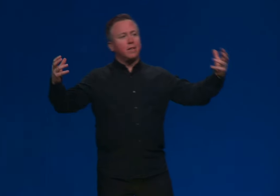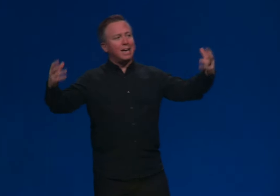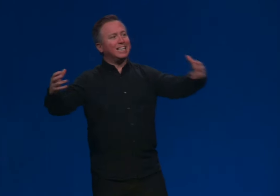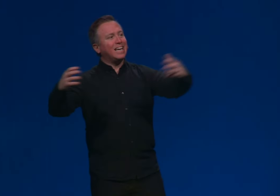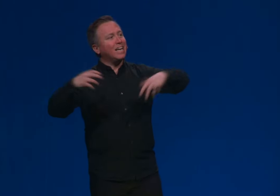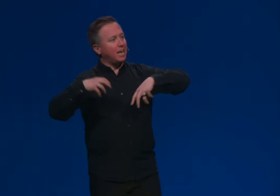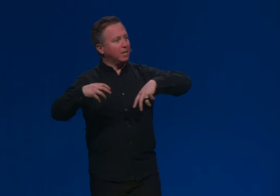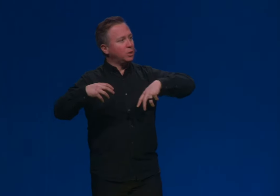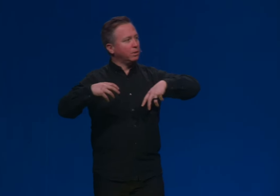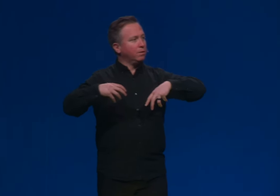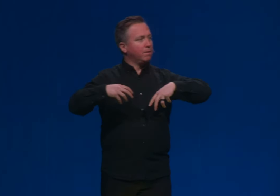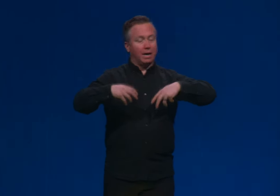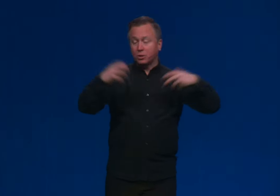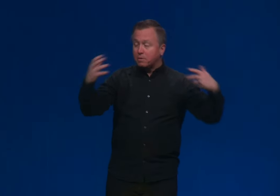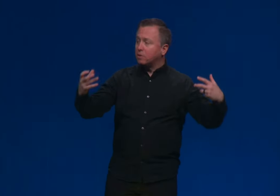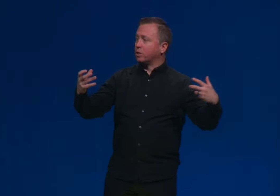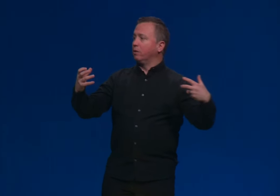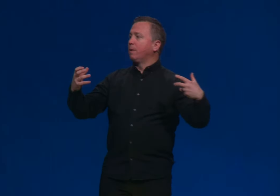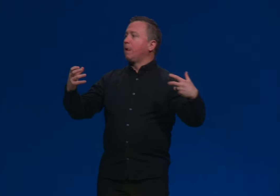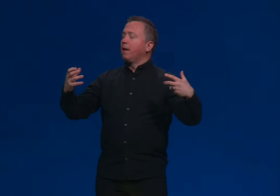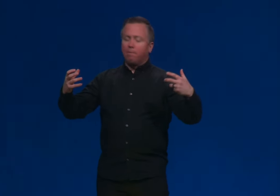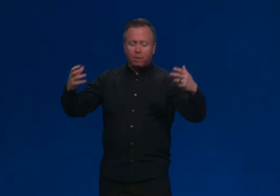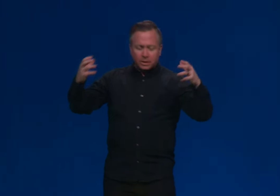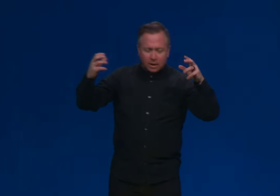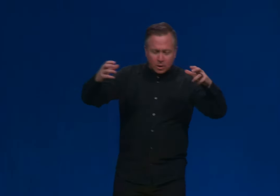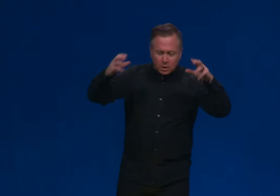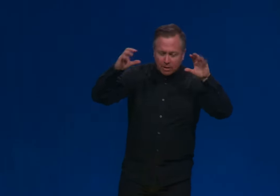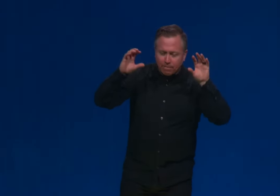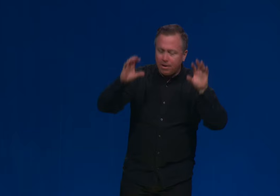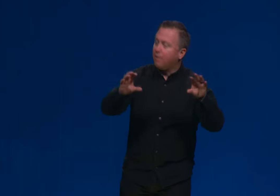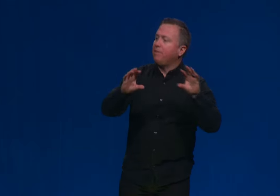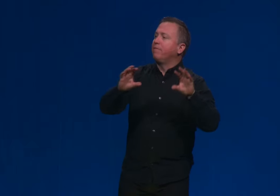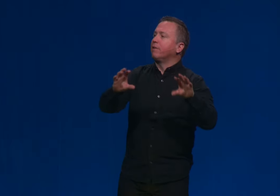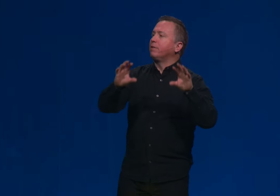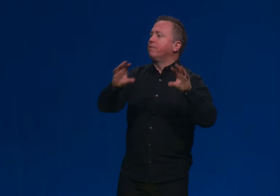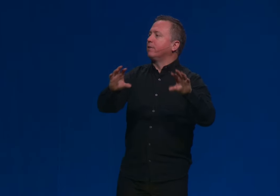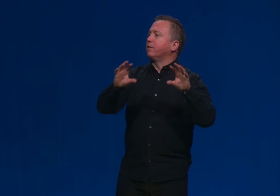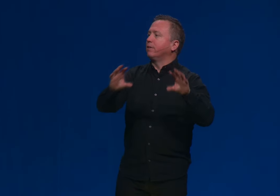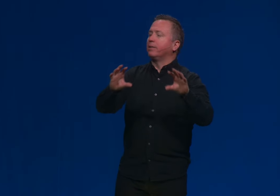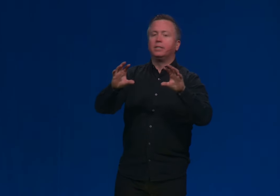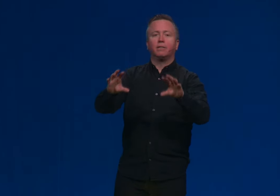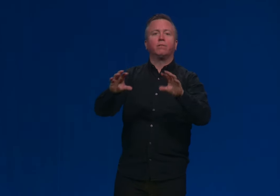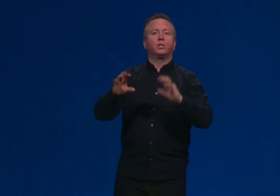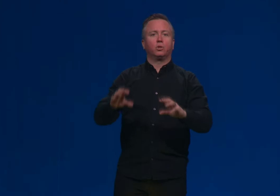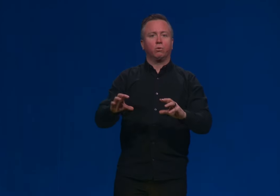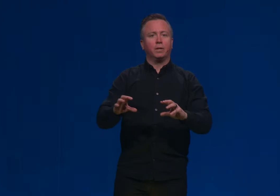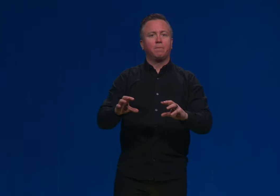In that day and age, thousands of years ago. But it tells us a very, very, very, very different story